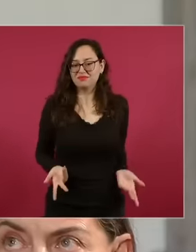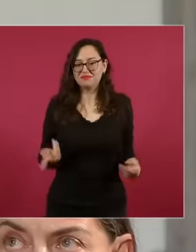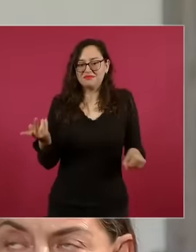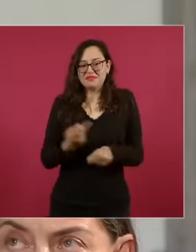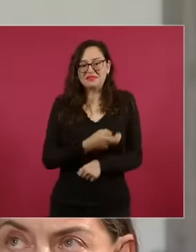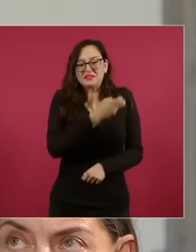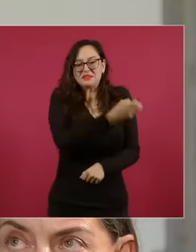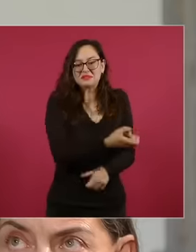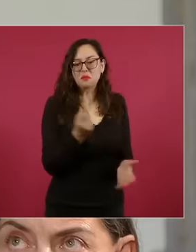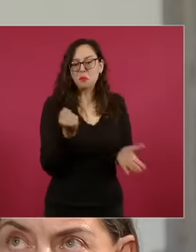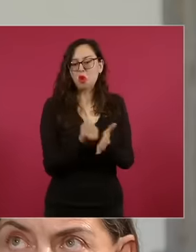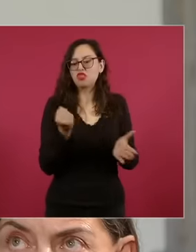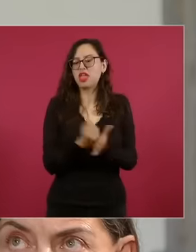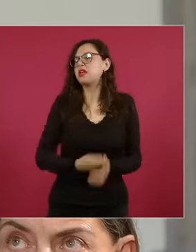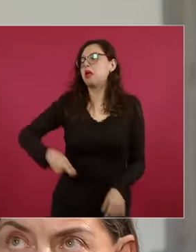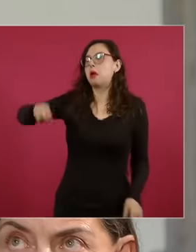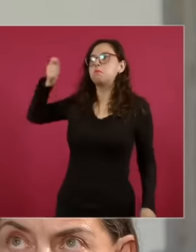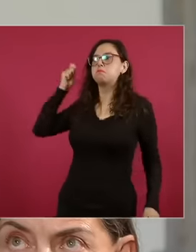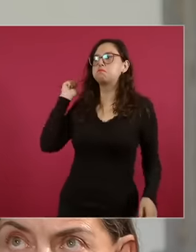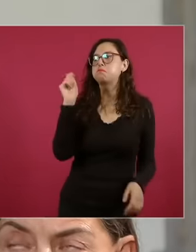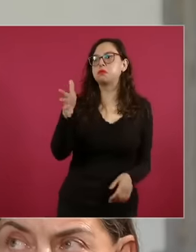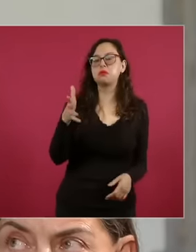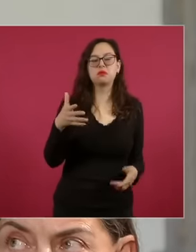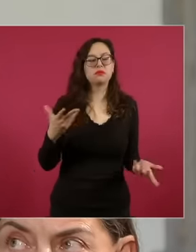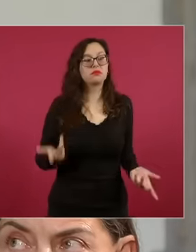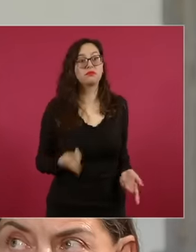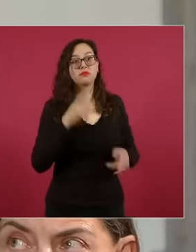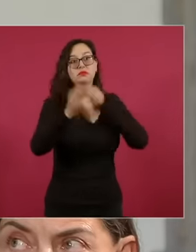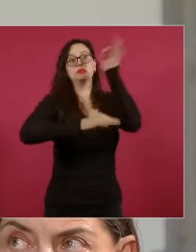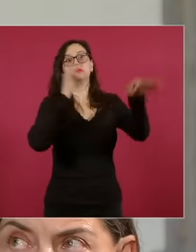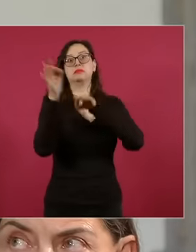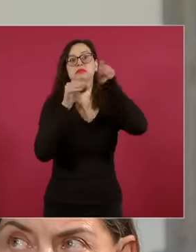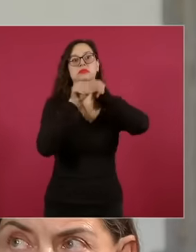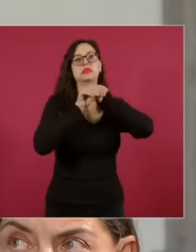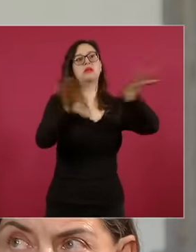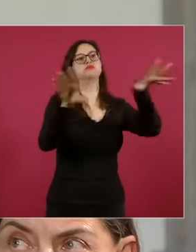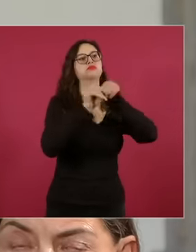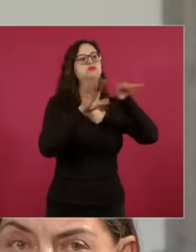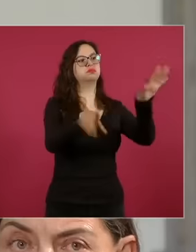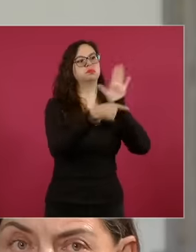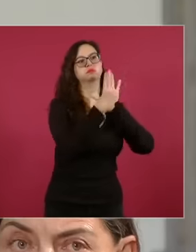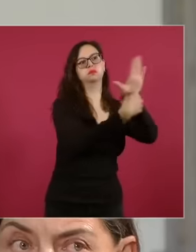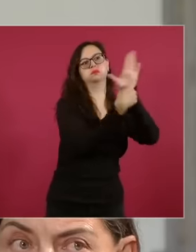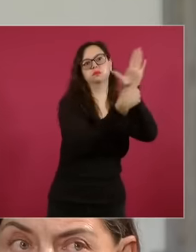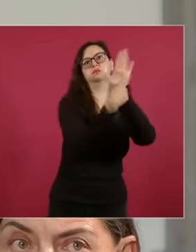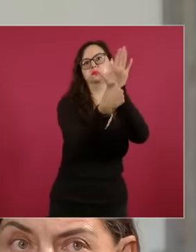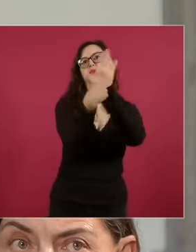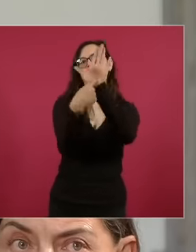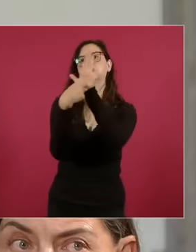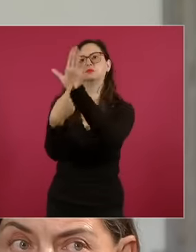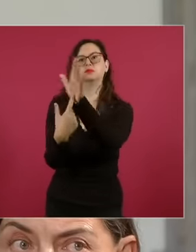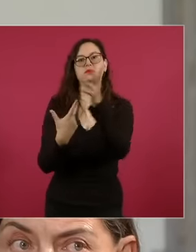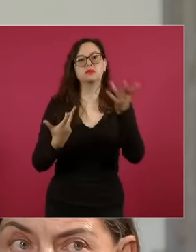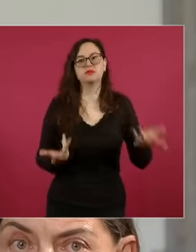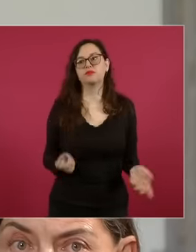incident and not this cultural activity rescue the memory that you had both in Oaxaca and in